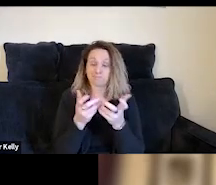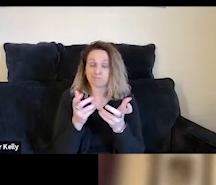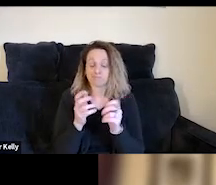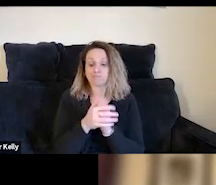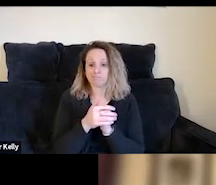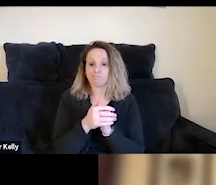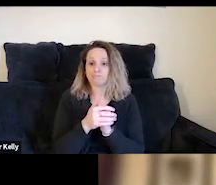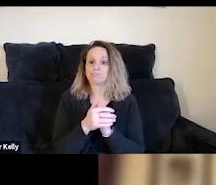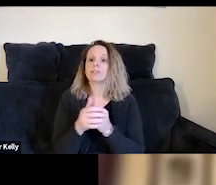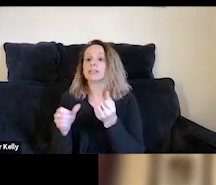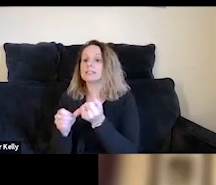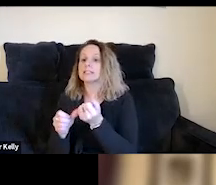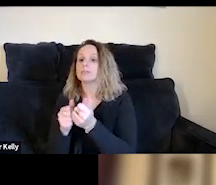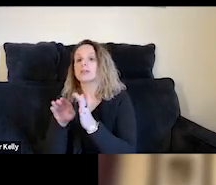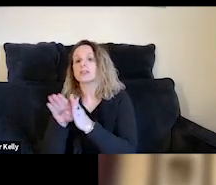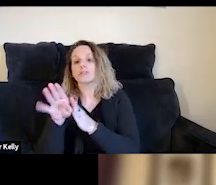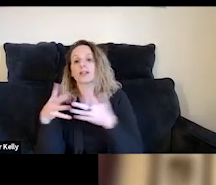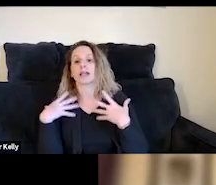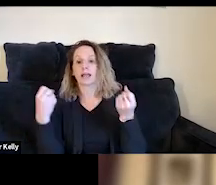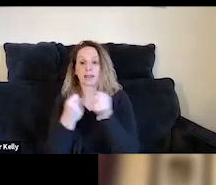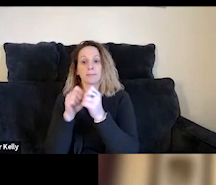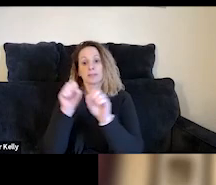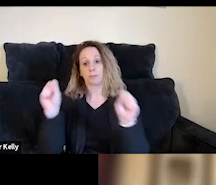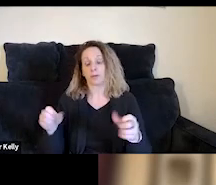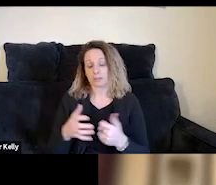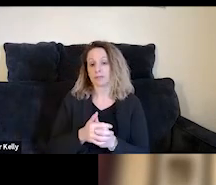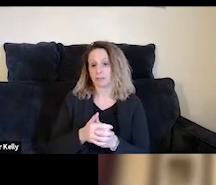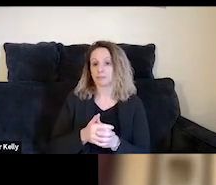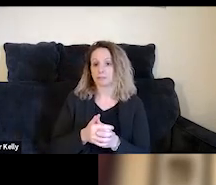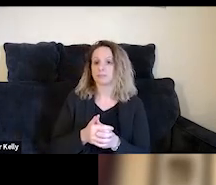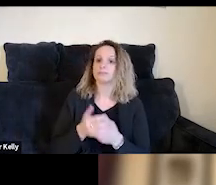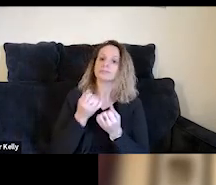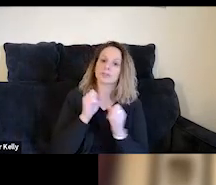We assist them in developing a healthy support system, on securing stable housing,